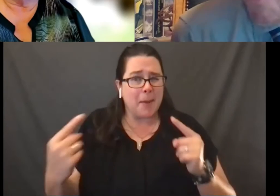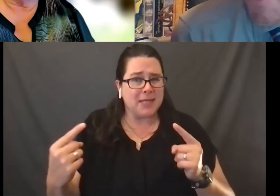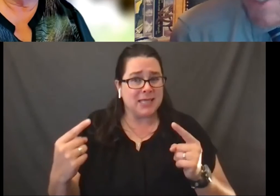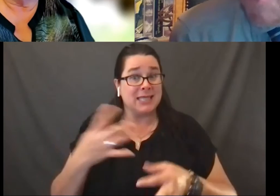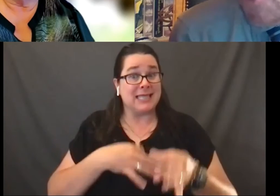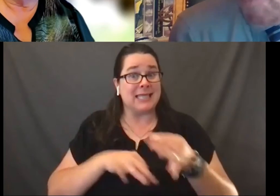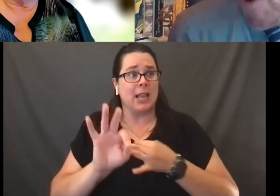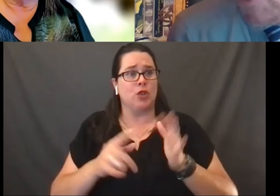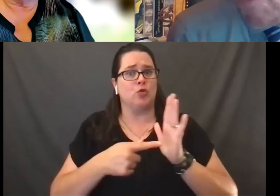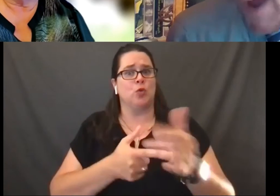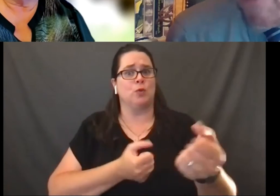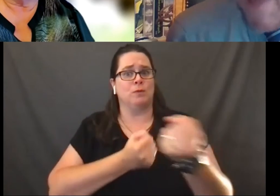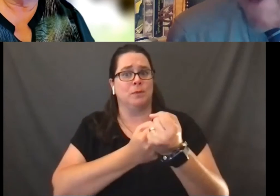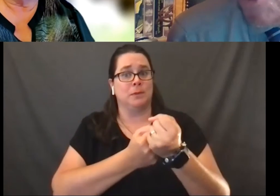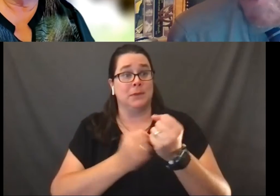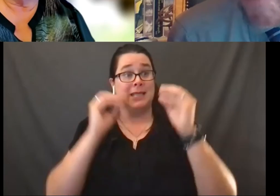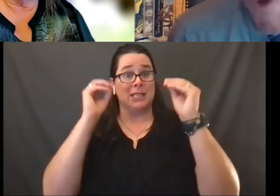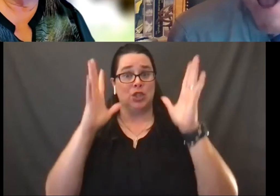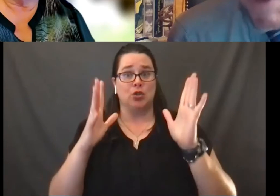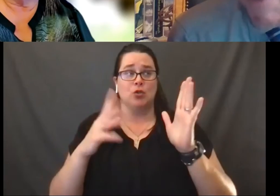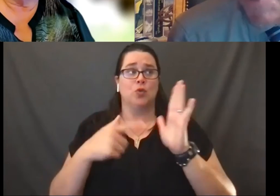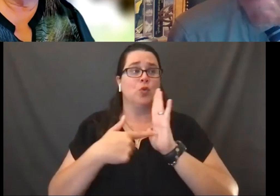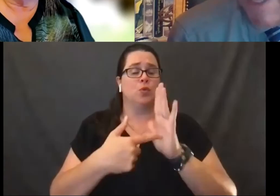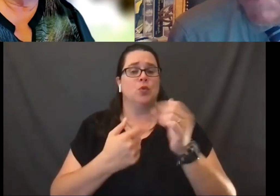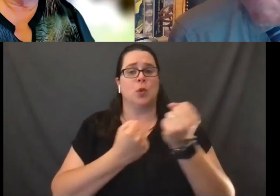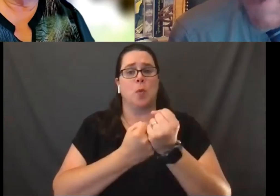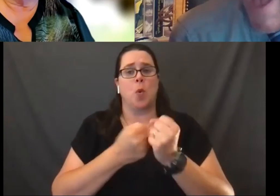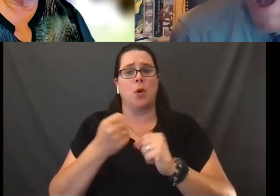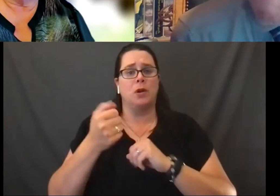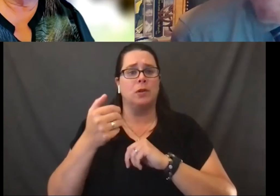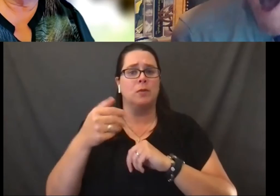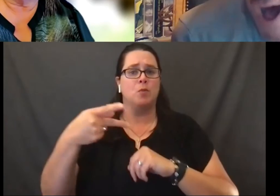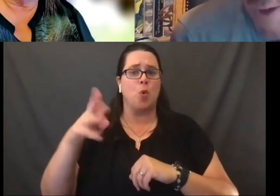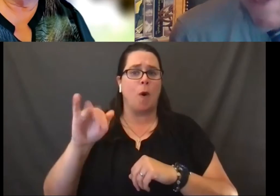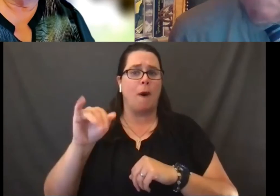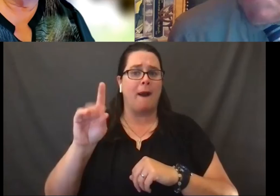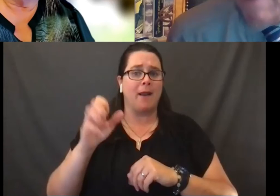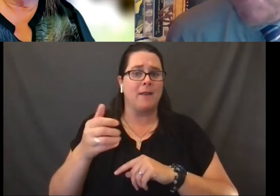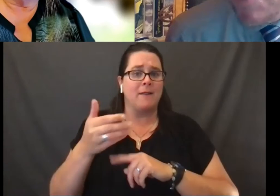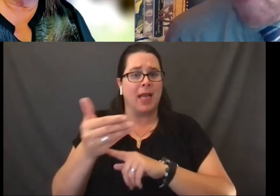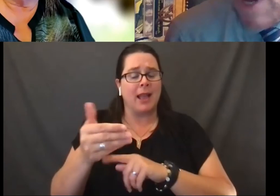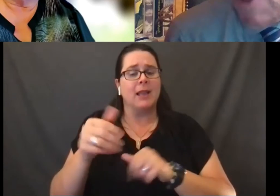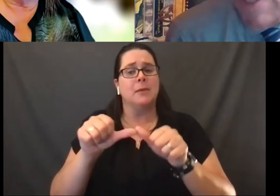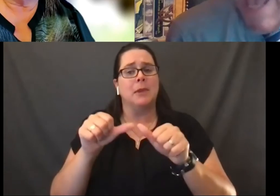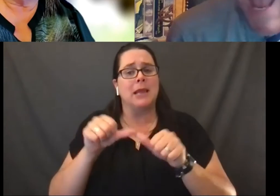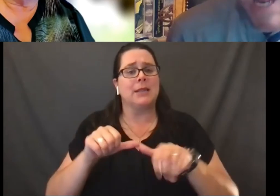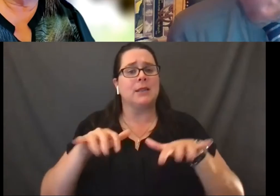The school teachers who post pride flags do it, why? Because it's a place of calm and of solace and embracing.